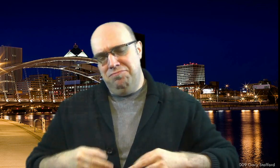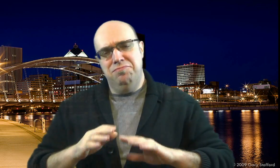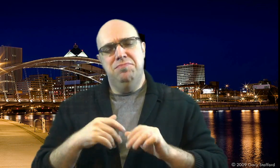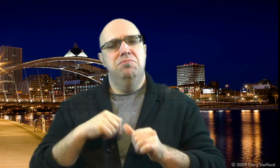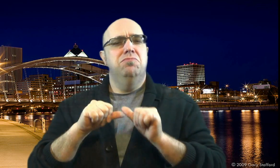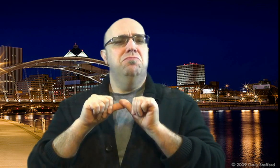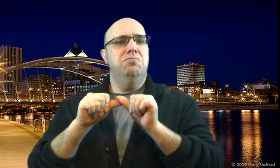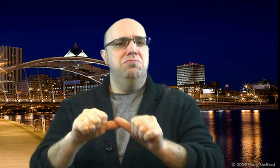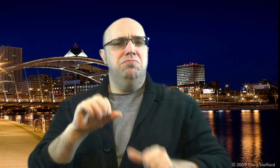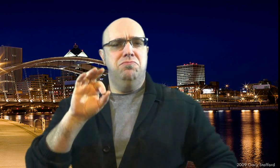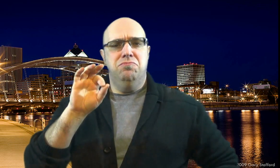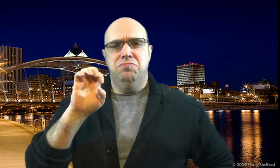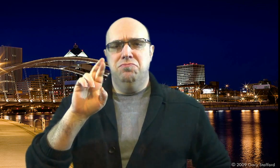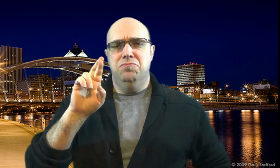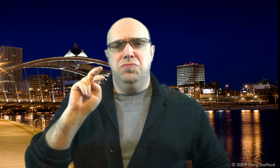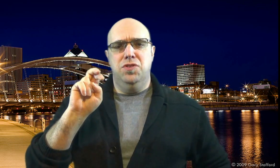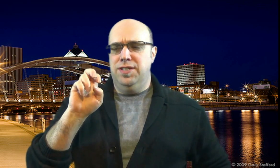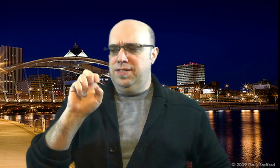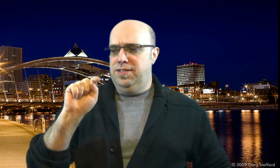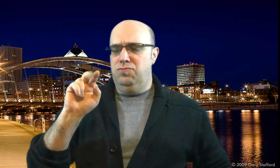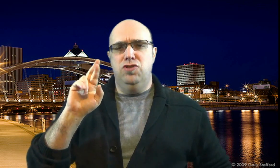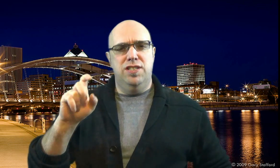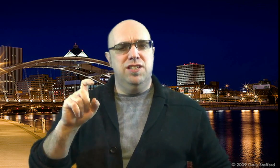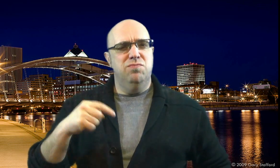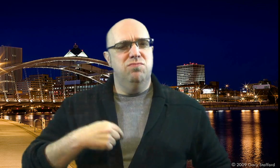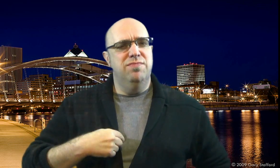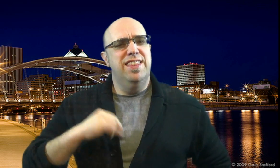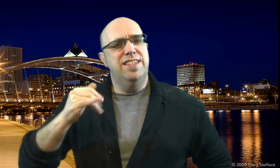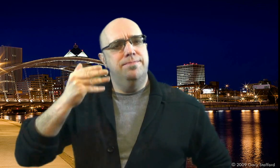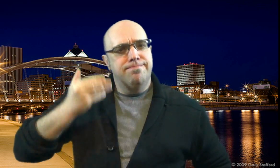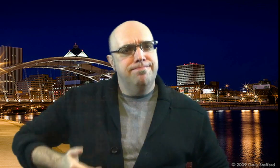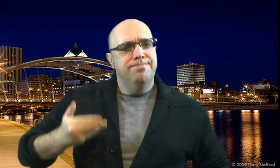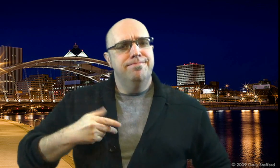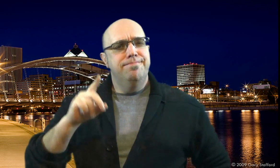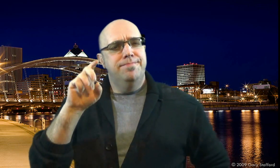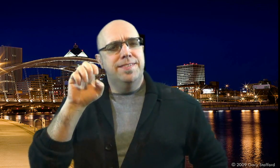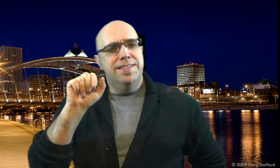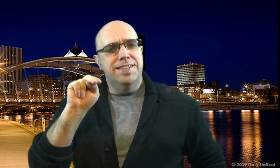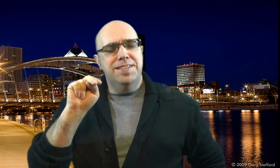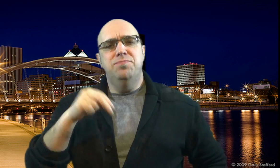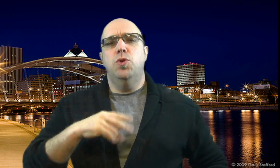As a result, I decided to continue FerretRex to show who is Dean.